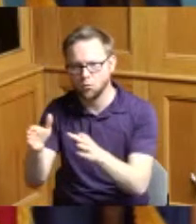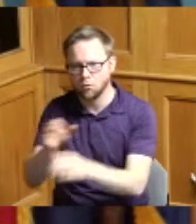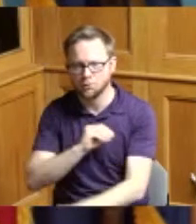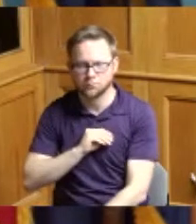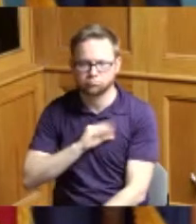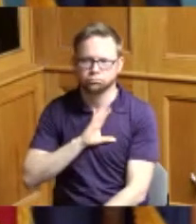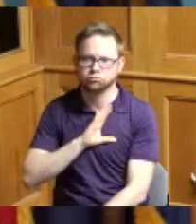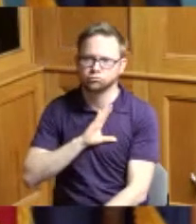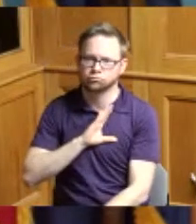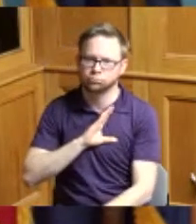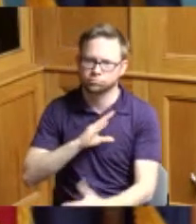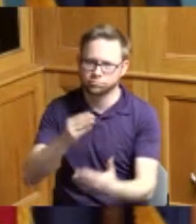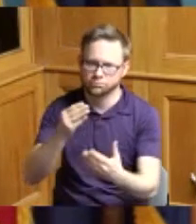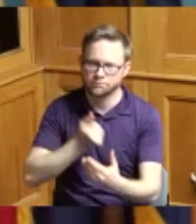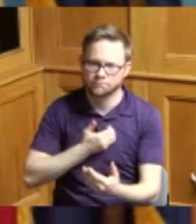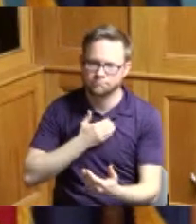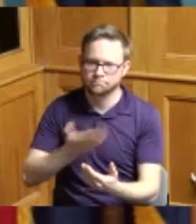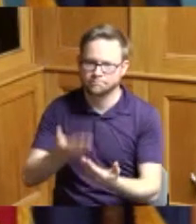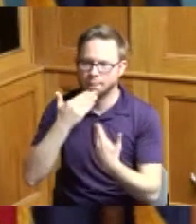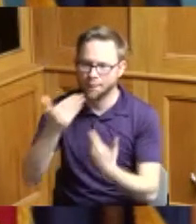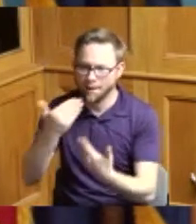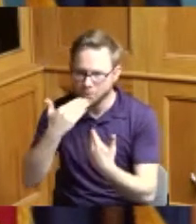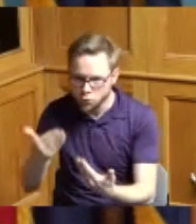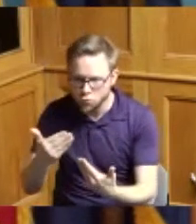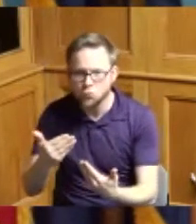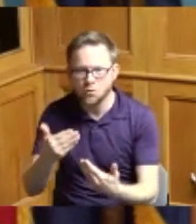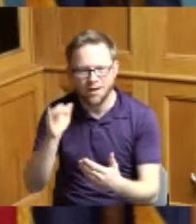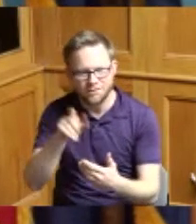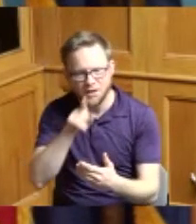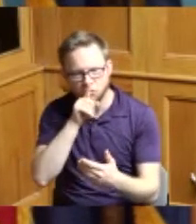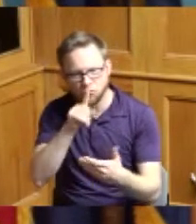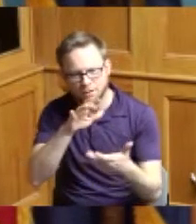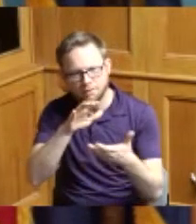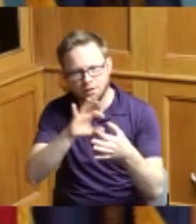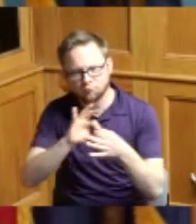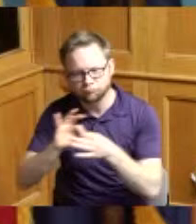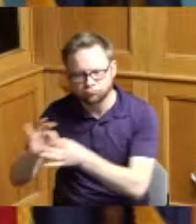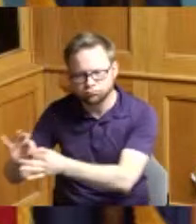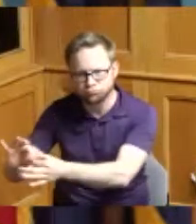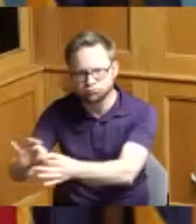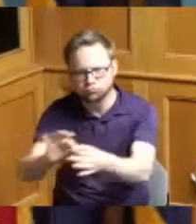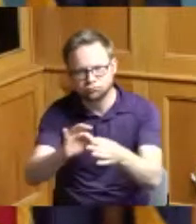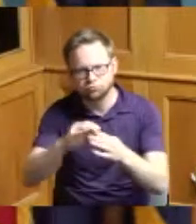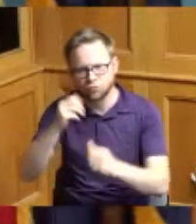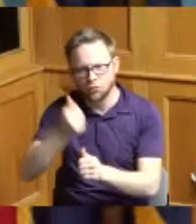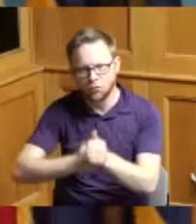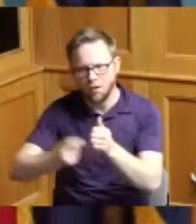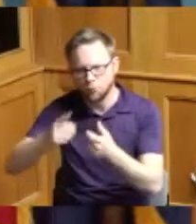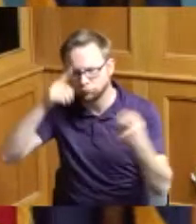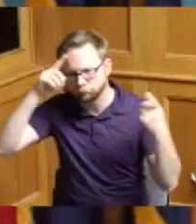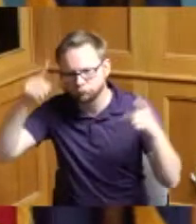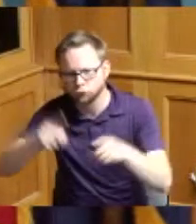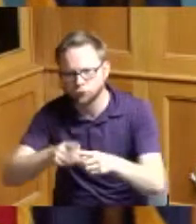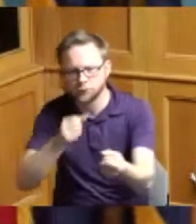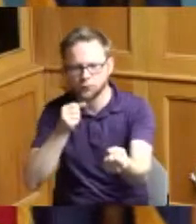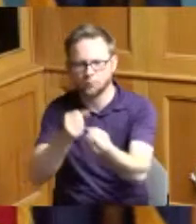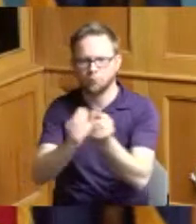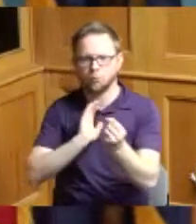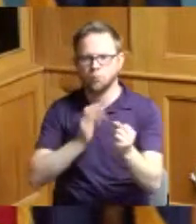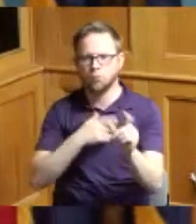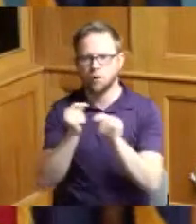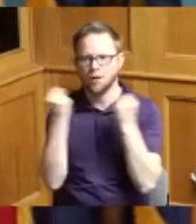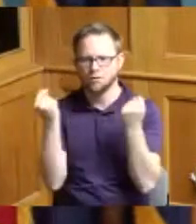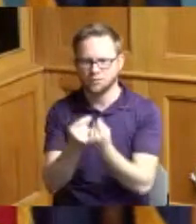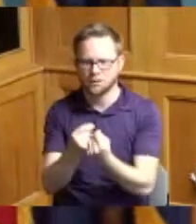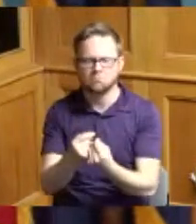you to the workers and a united front for our team I know we've done a proclamation declaring the day